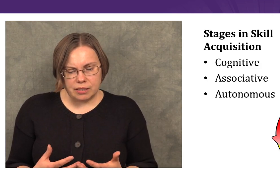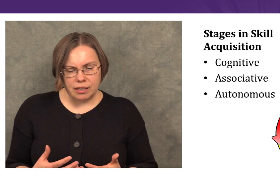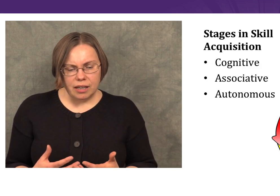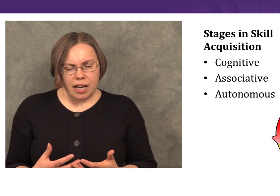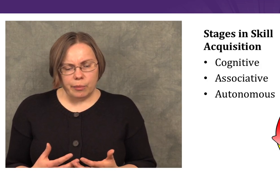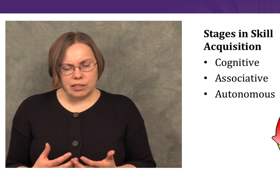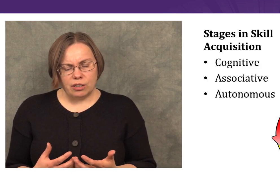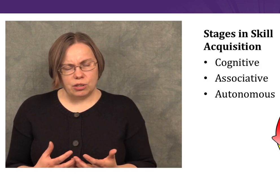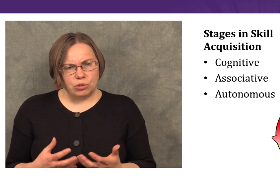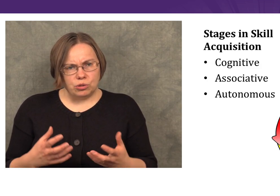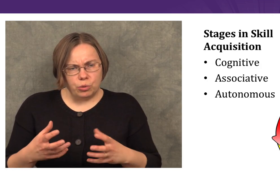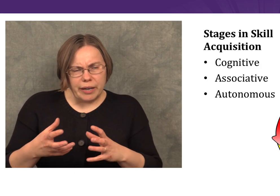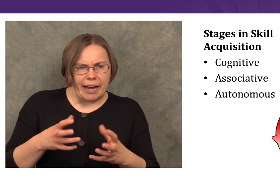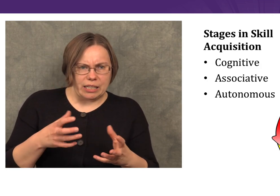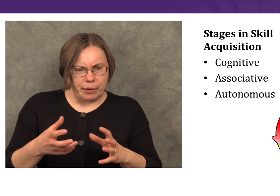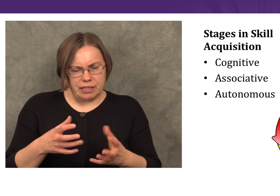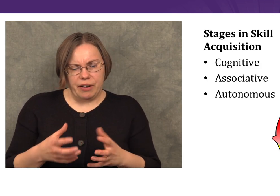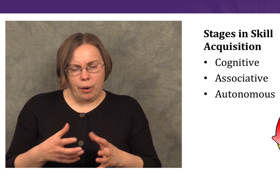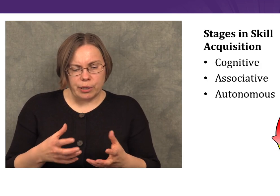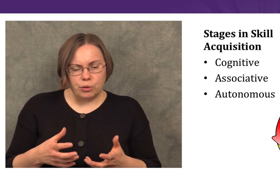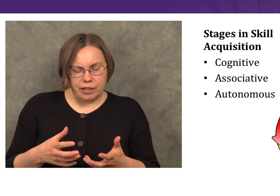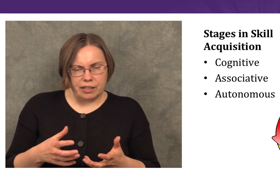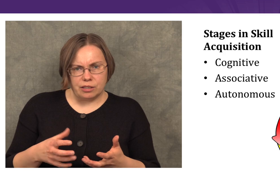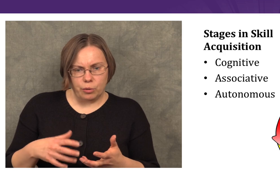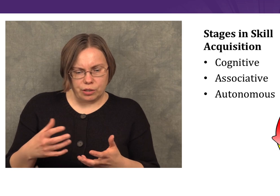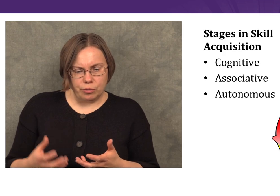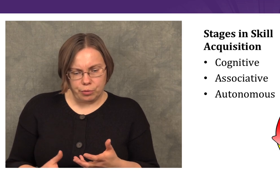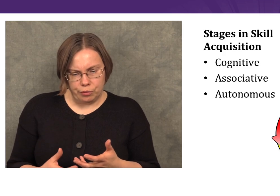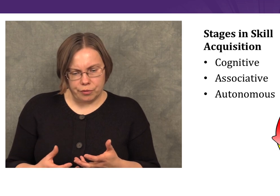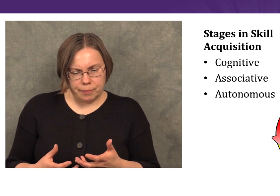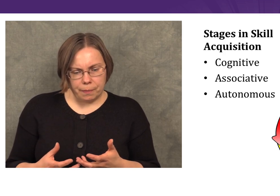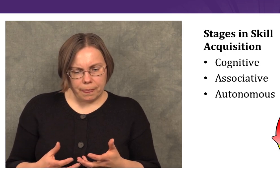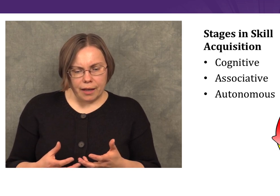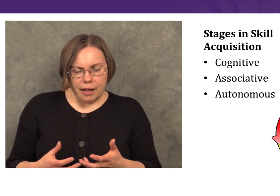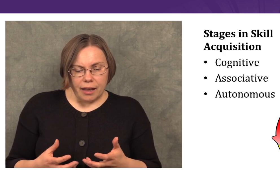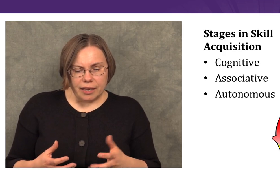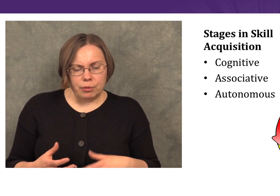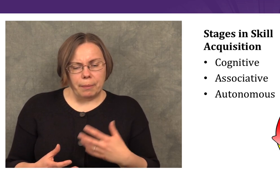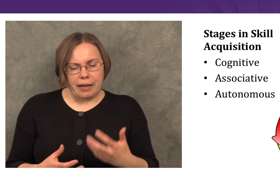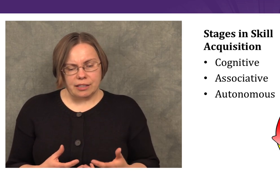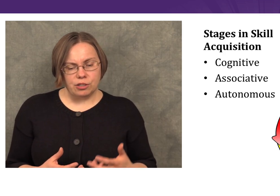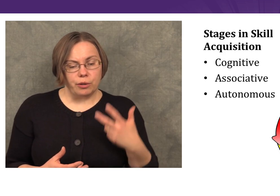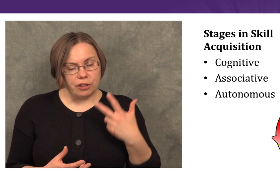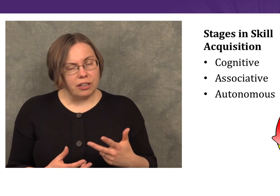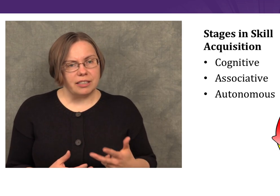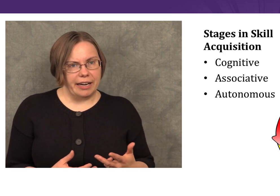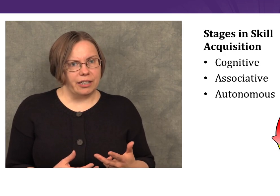and we start to tweak aspects of how we do things so as to improve. Then we pass into the third stage,